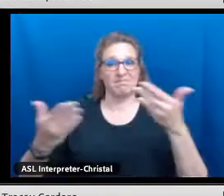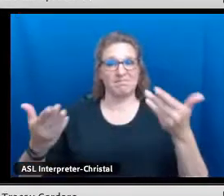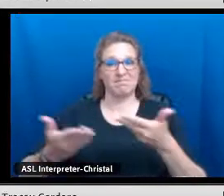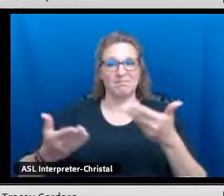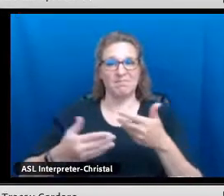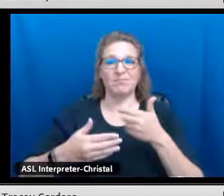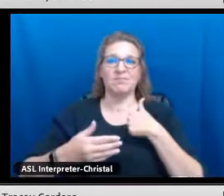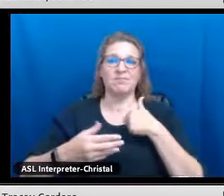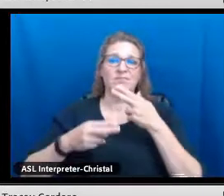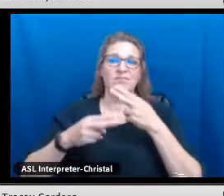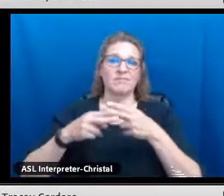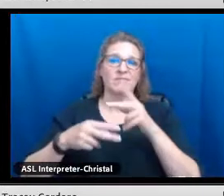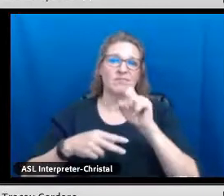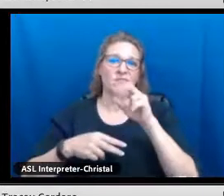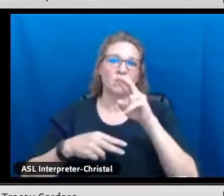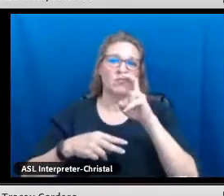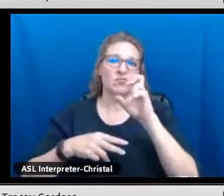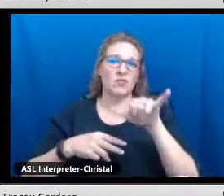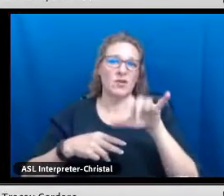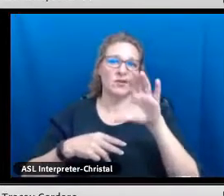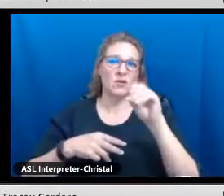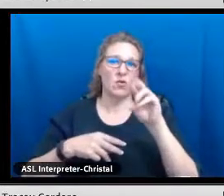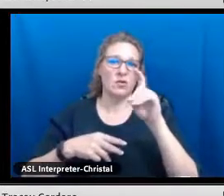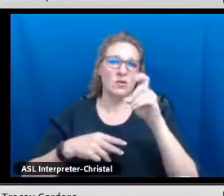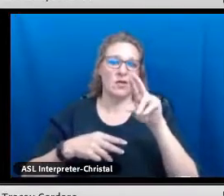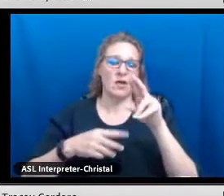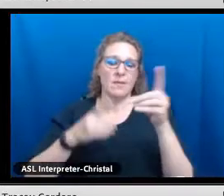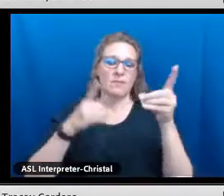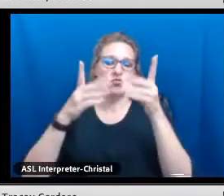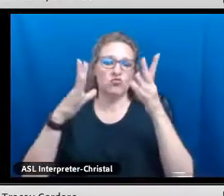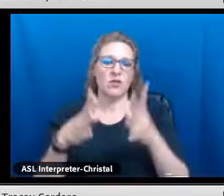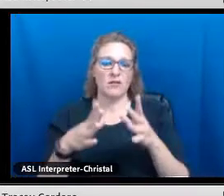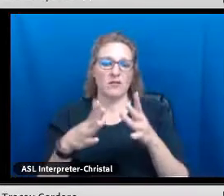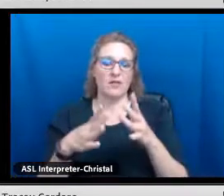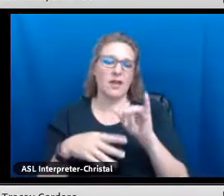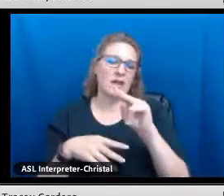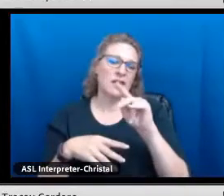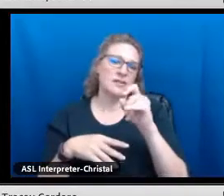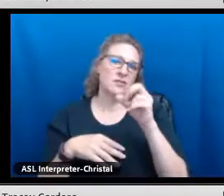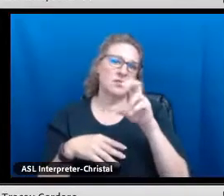Thanks so much for having me here. My name is Tracey Cordero.